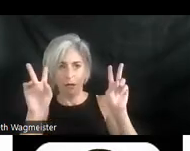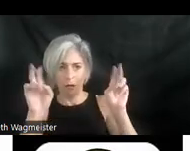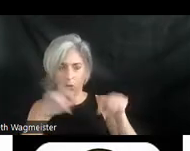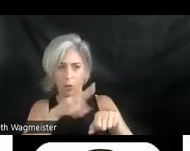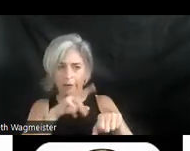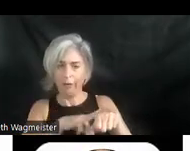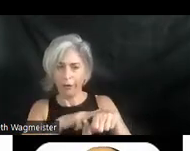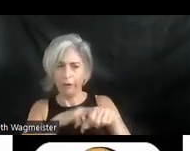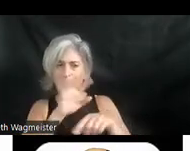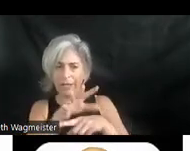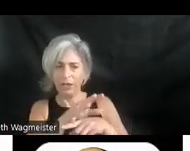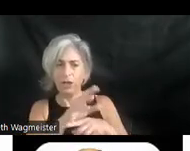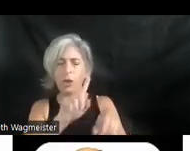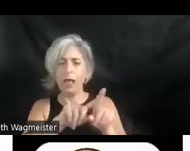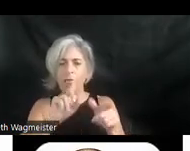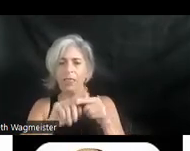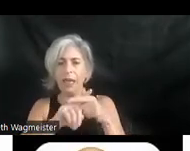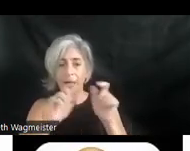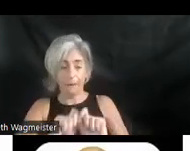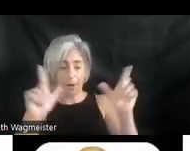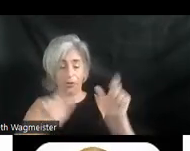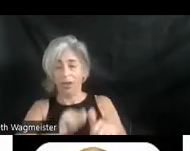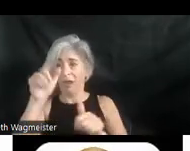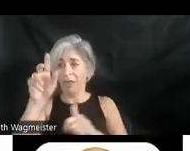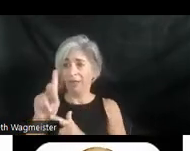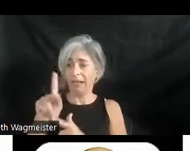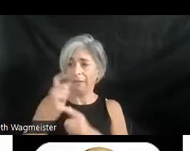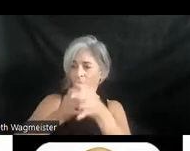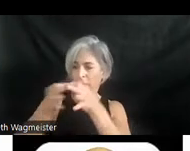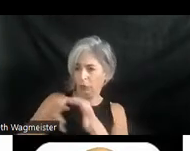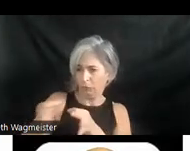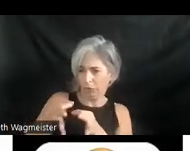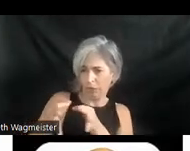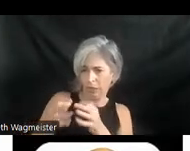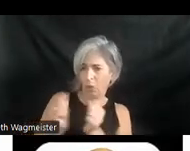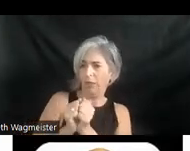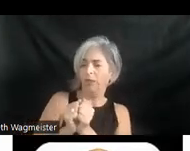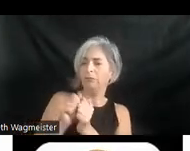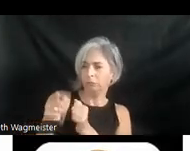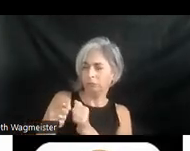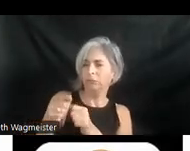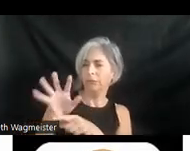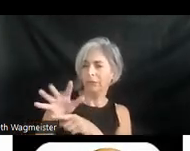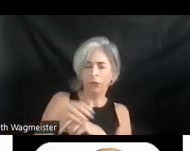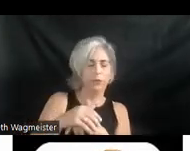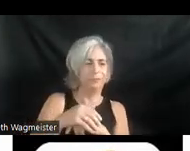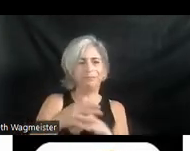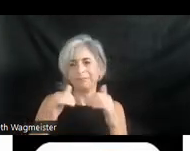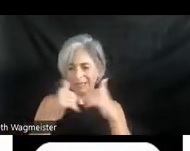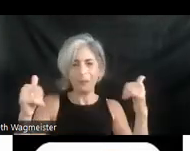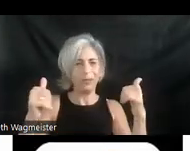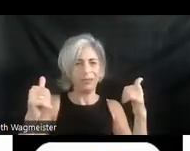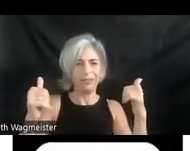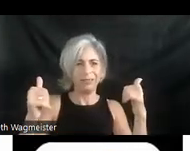video then post another link to the video with description. Separate but equal. Two